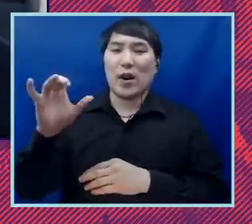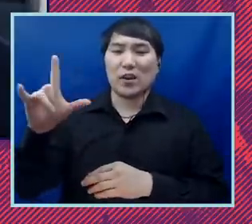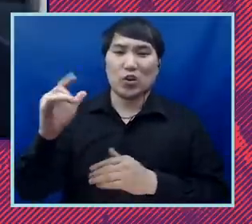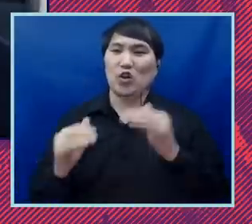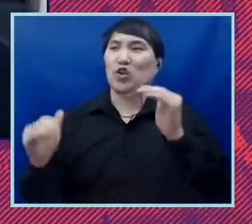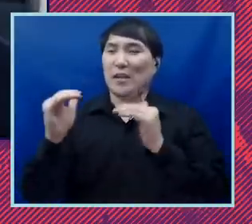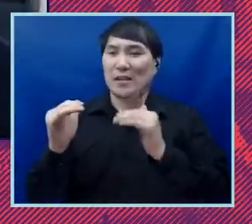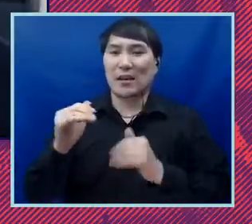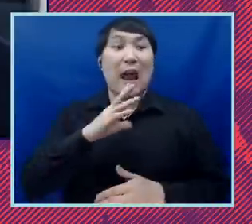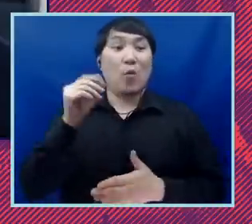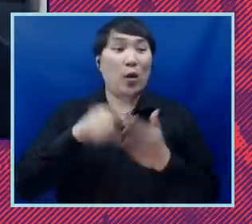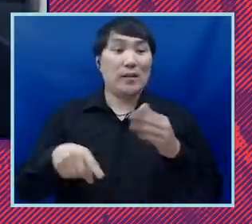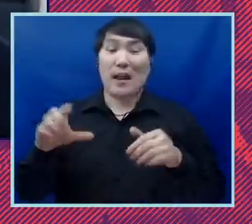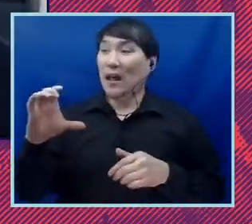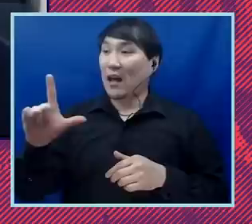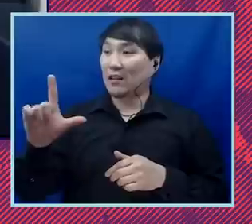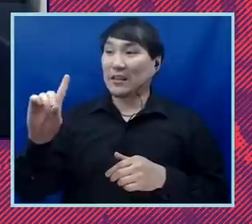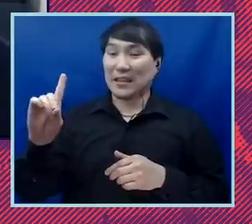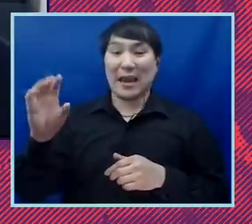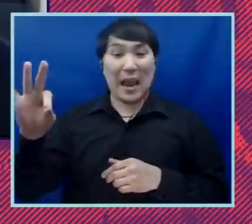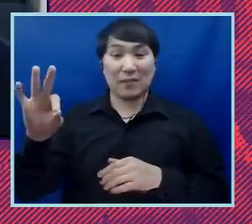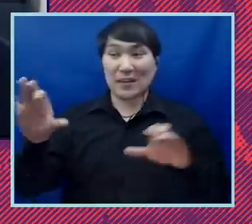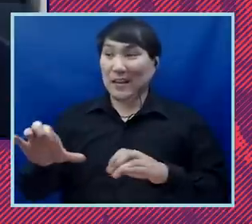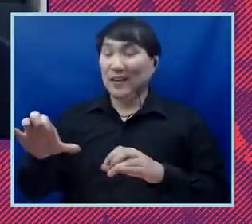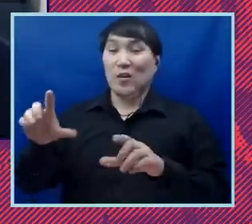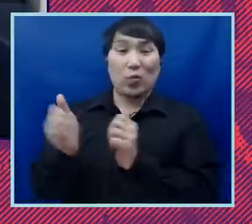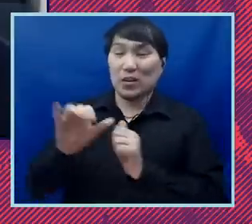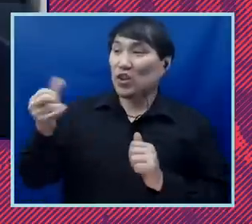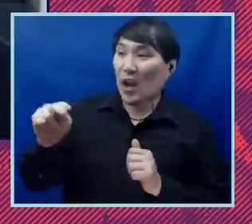has done under Sherrilyn Ifill and before her with John Payton, and Elaine Jones, and Julius